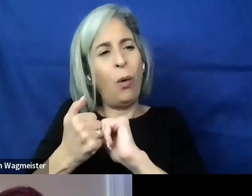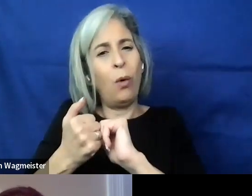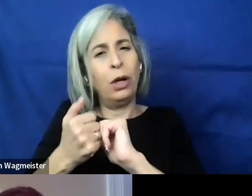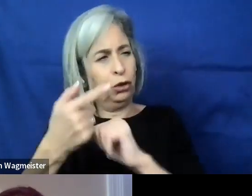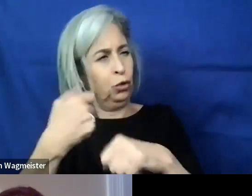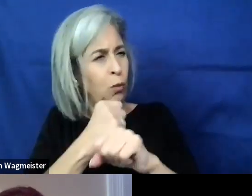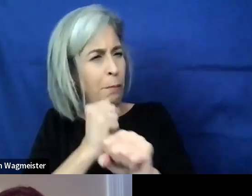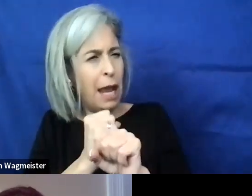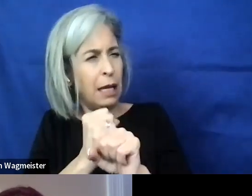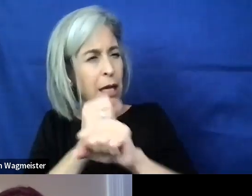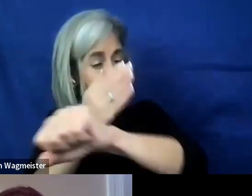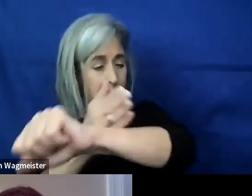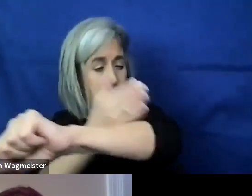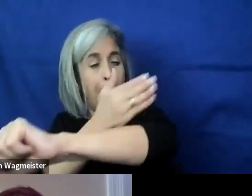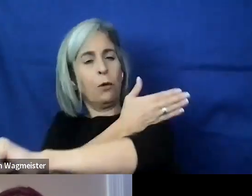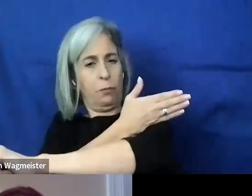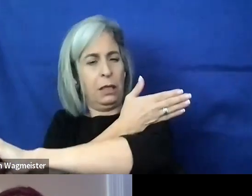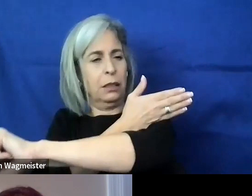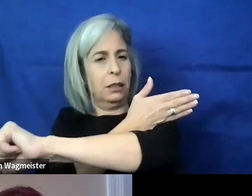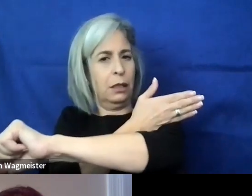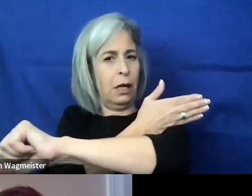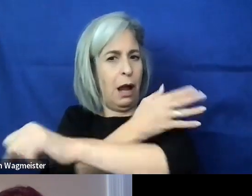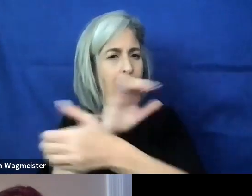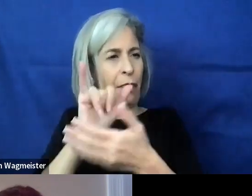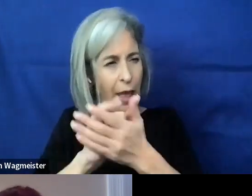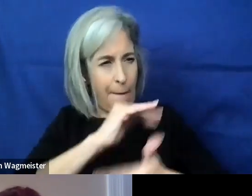make improvement on the process in general.